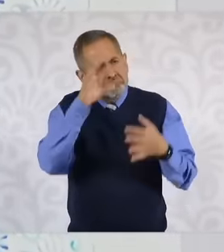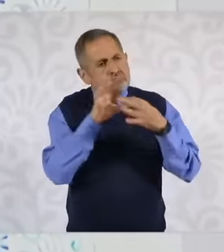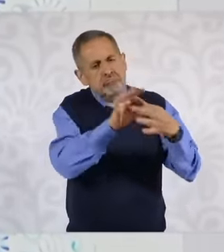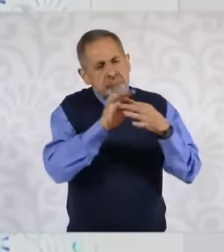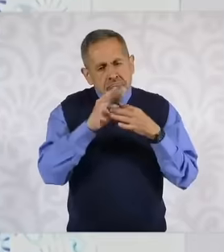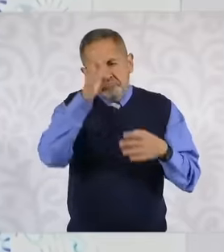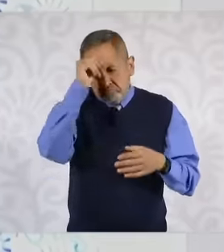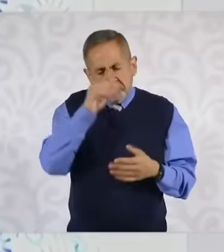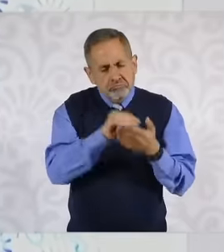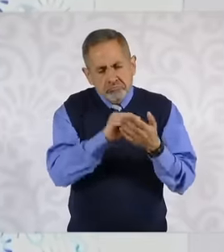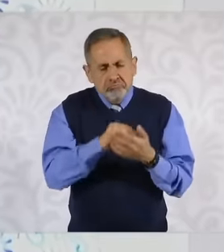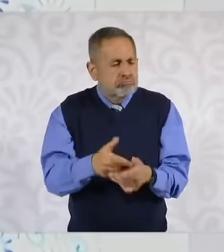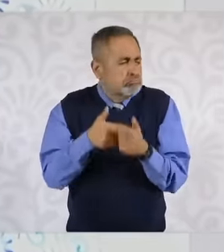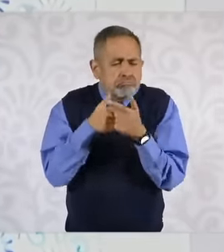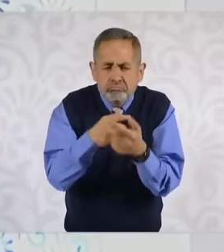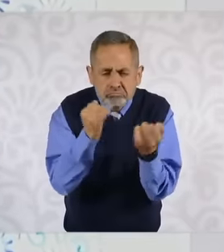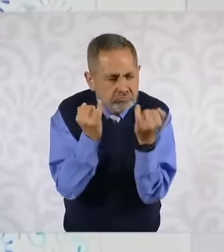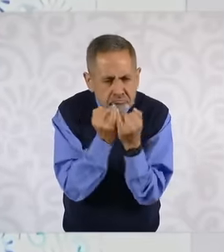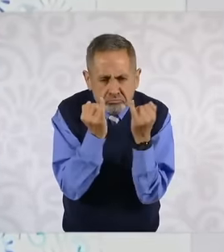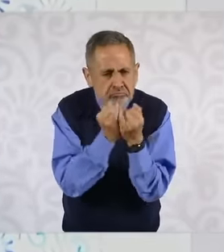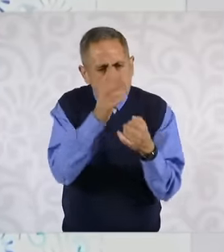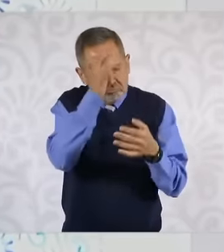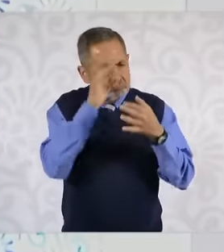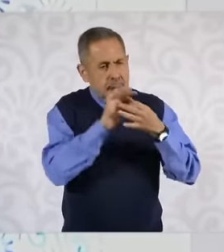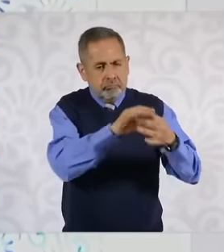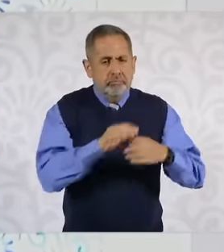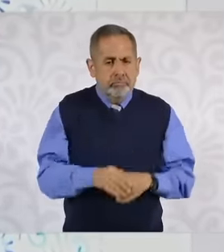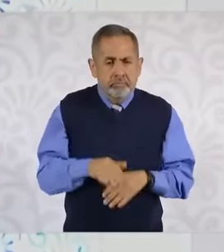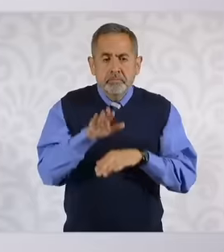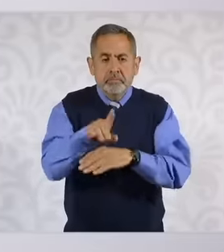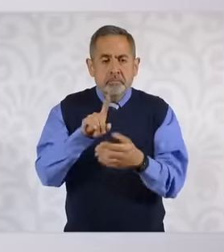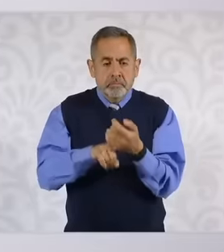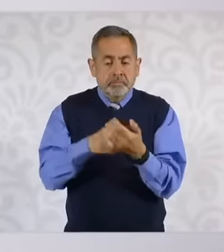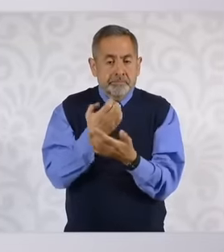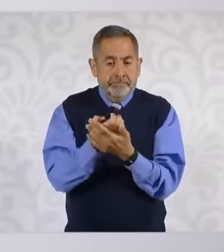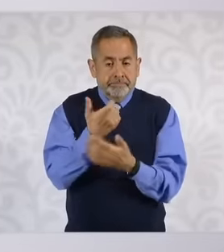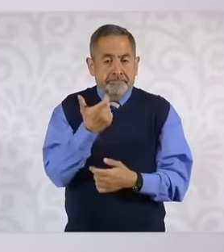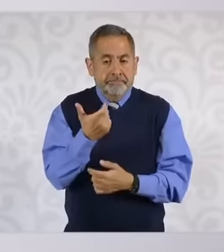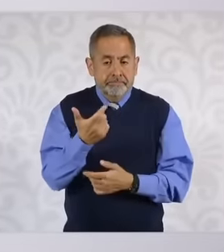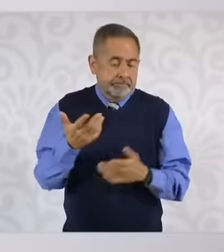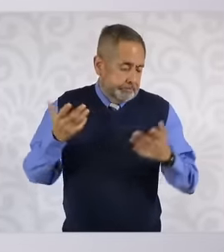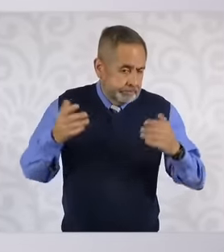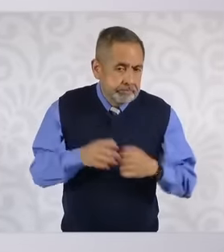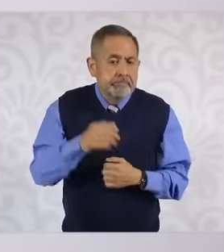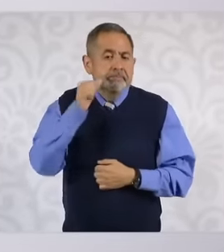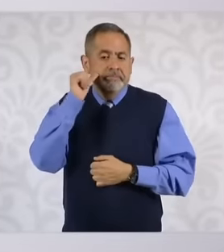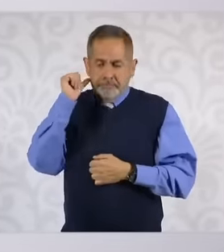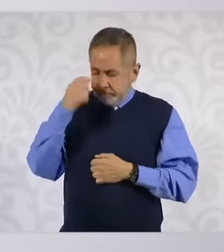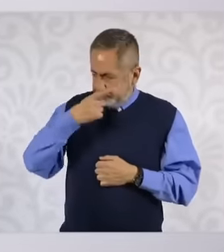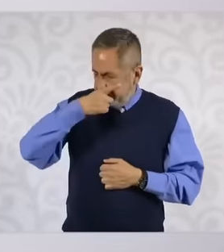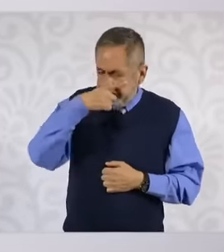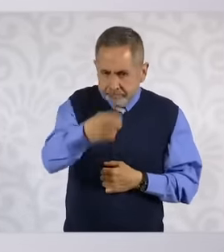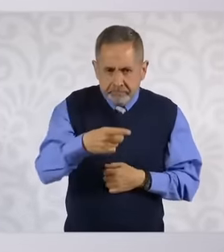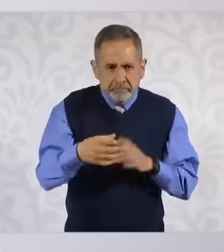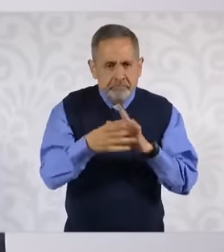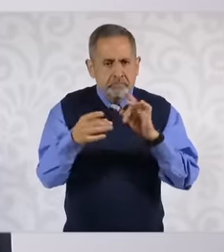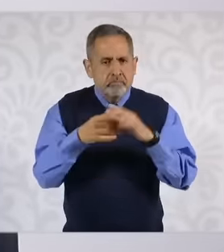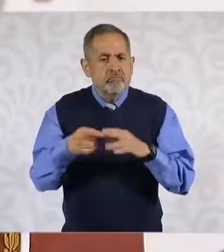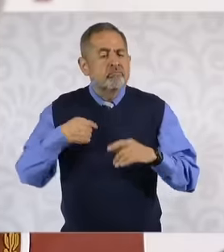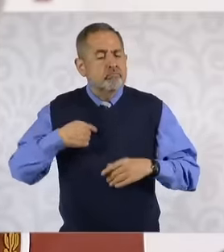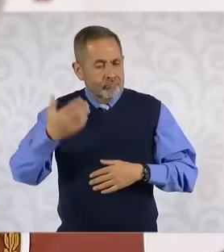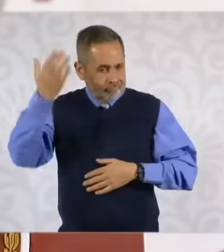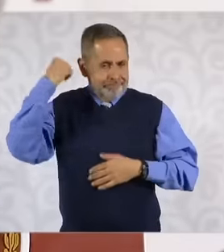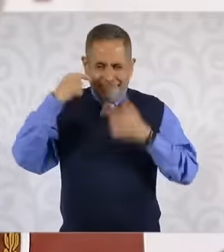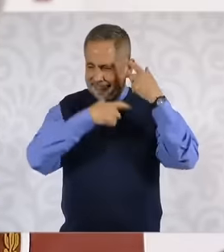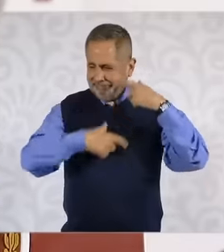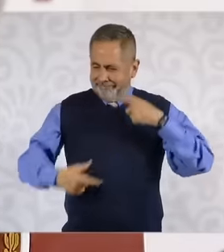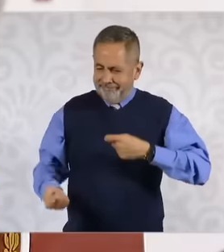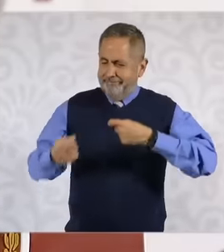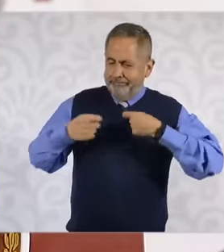on the economic issue. If I raised it yesterday, I said it since my inauguration, we complement each other,